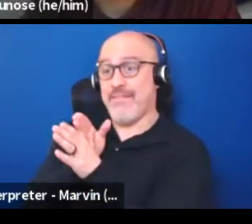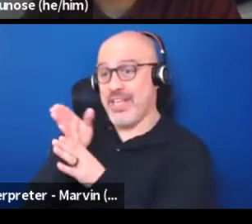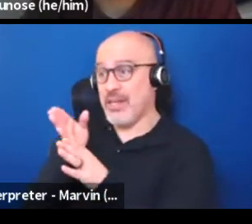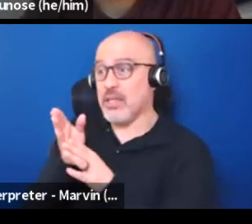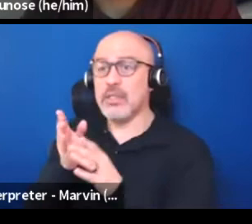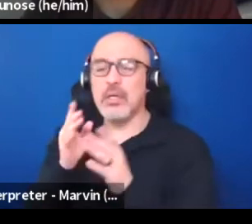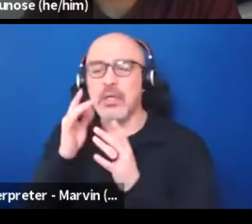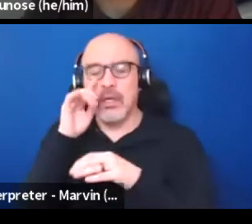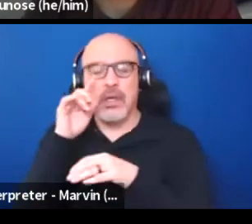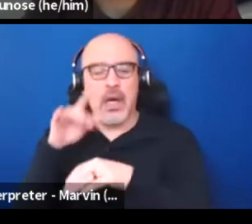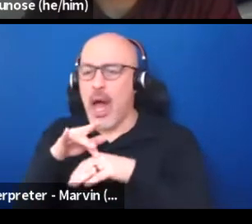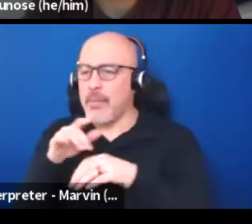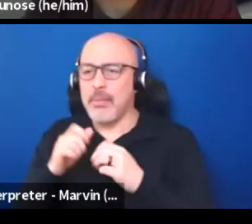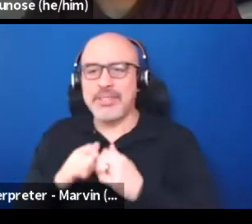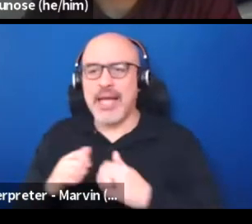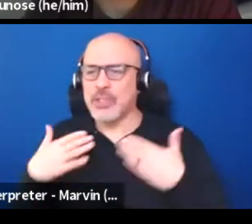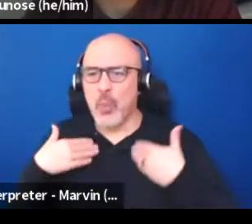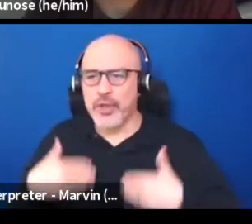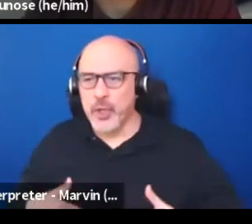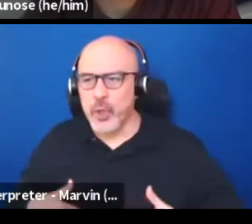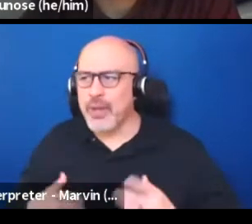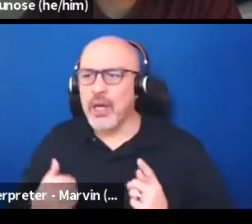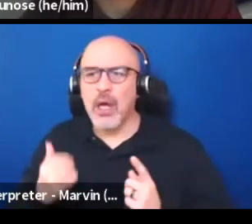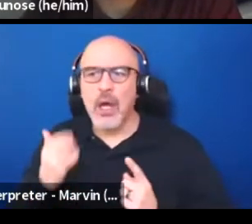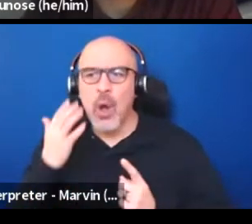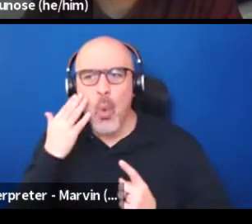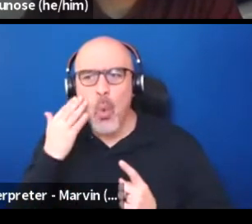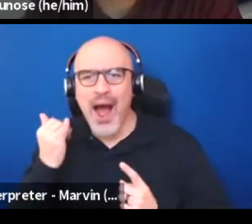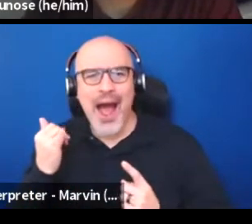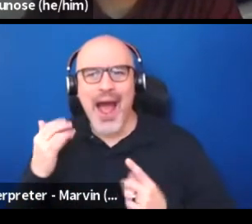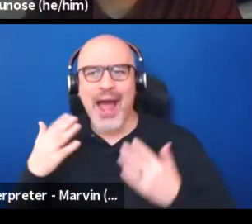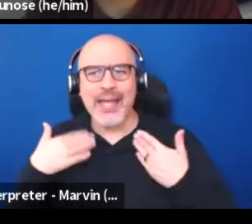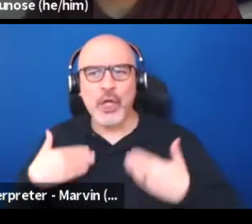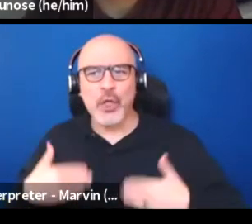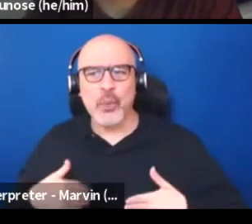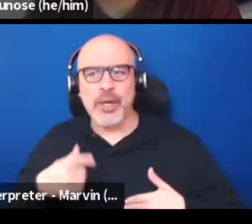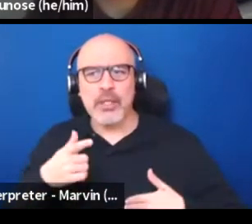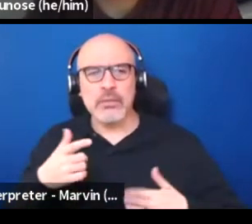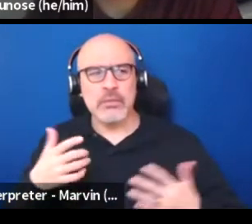I'm obsessed with why human's human and why human's human with other humans humaning together.